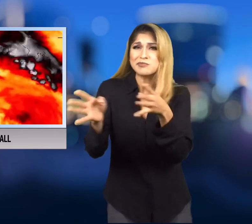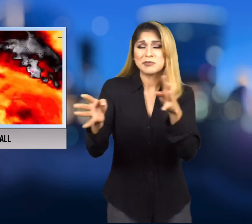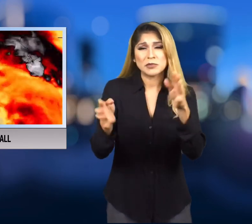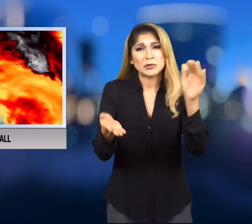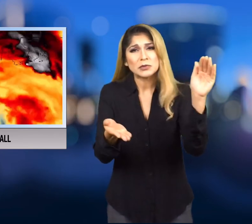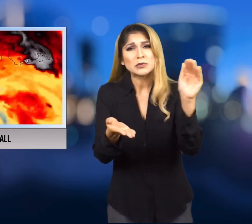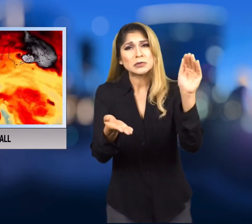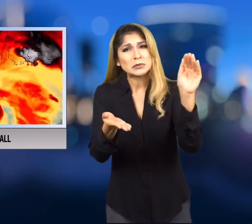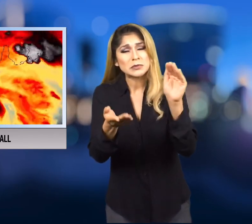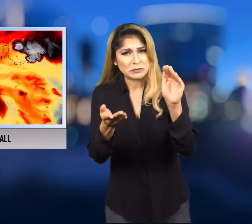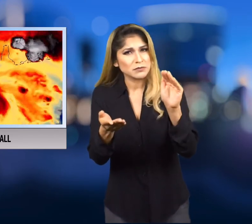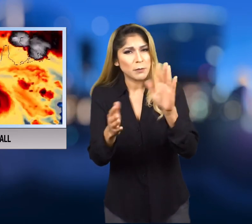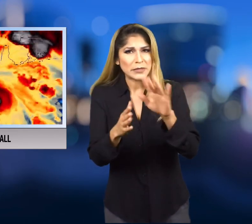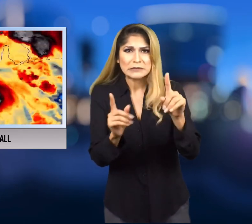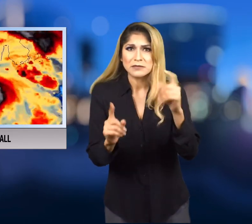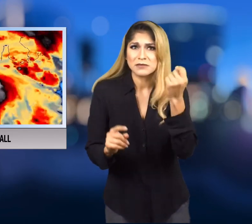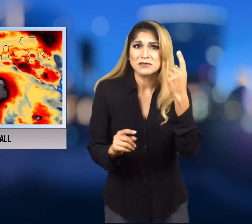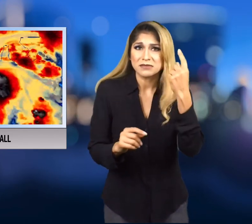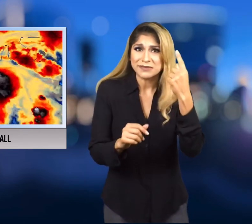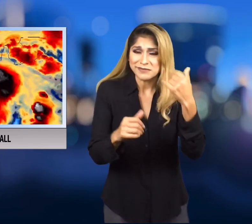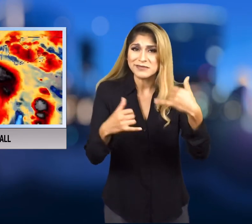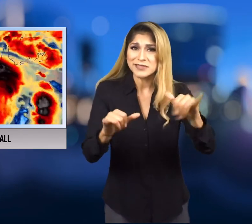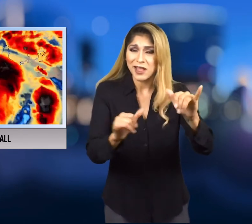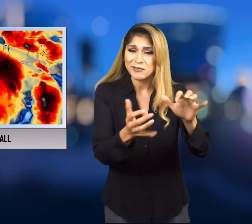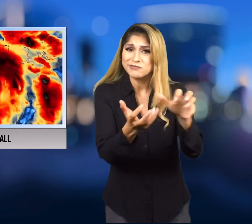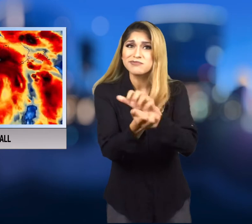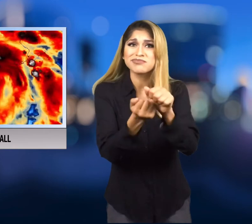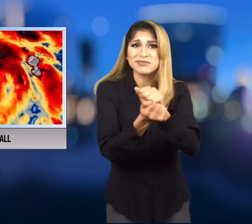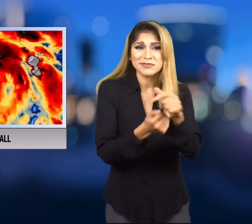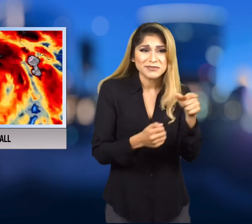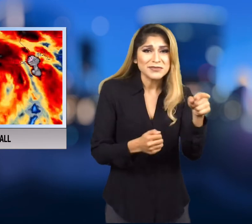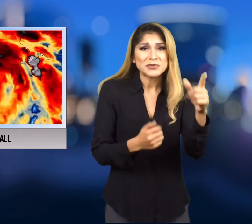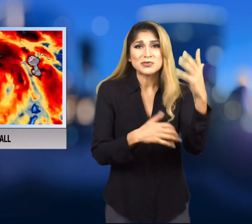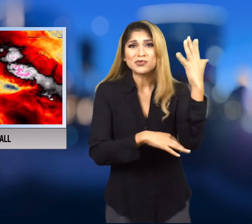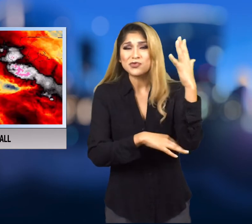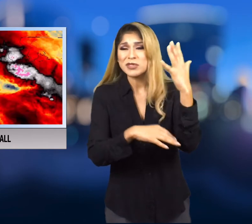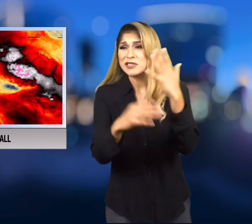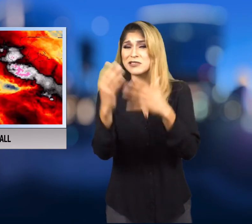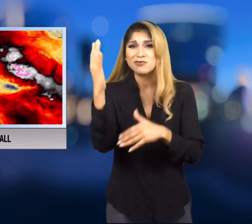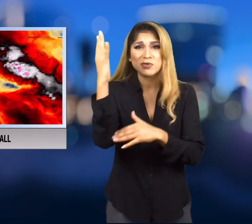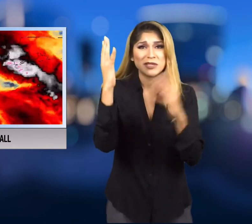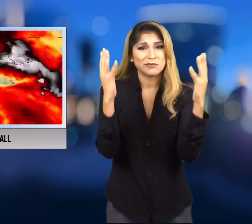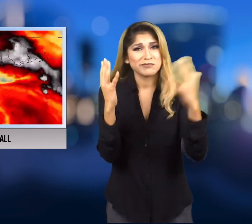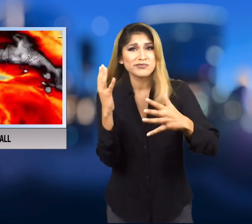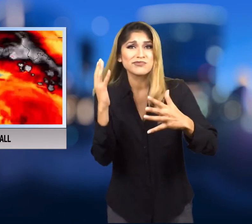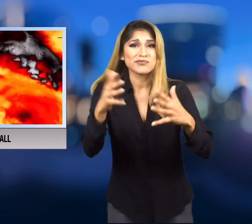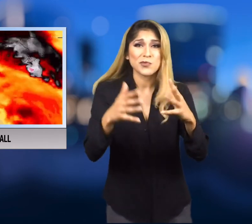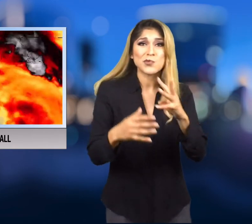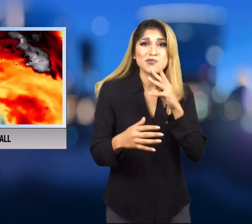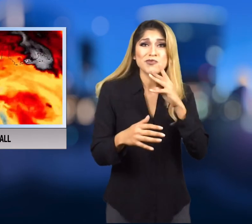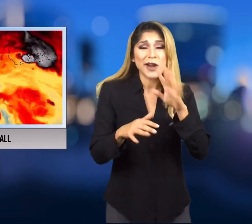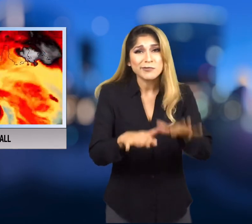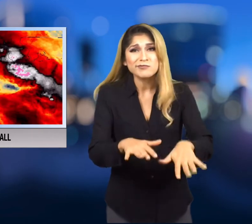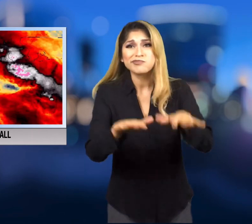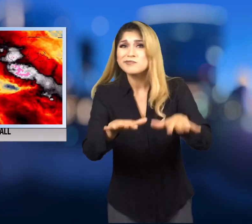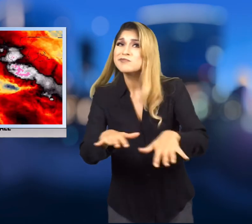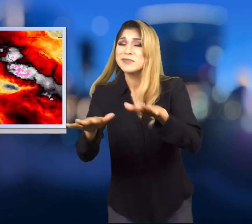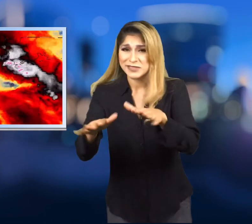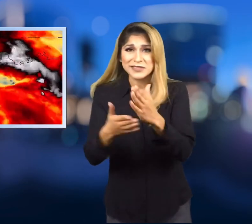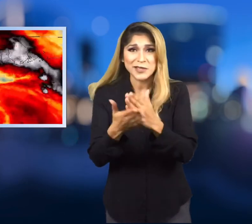lots of damage -- several trees are down and severe flooding.